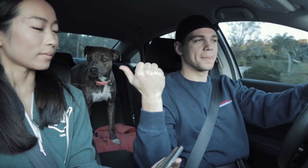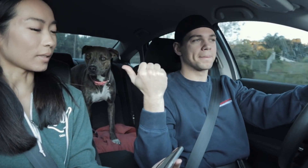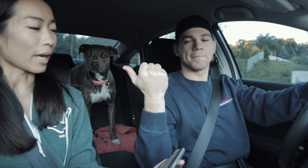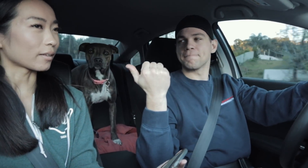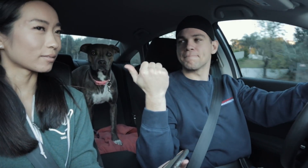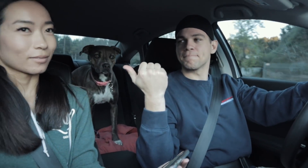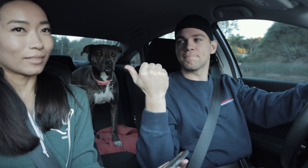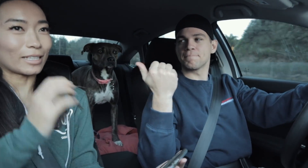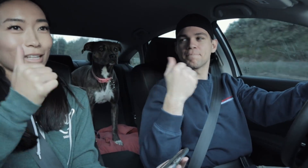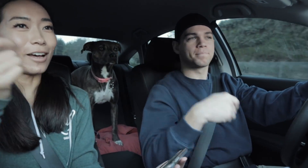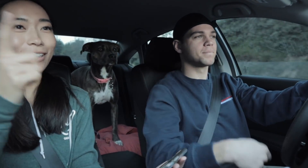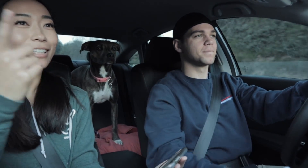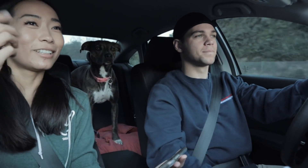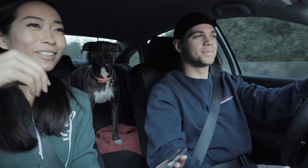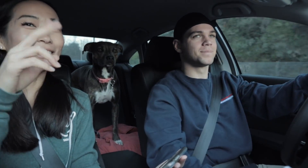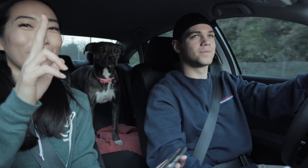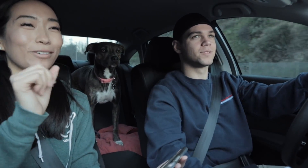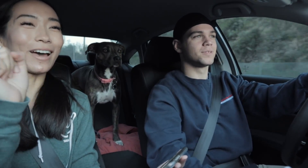E: yeah, it's not illegal in the U.S.